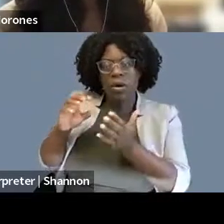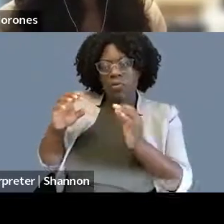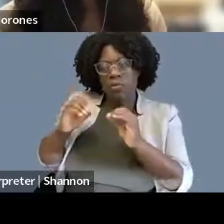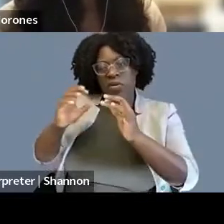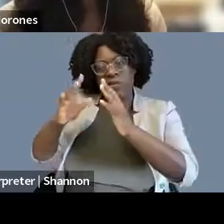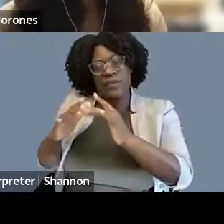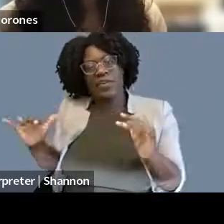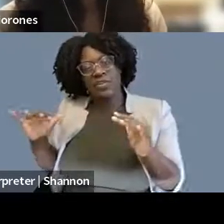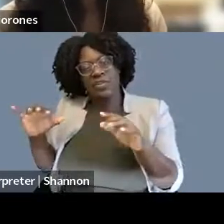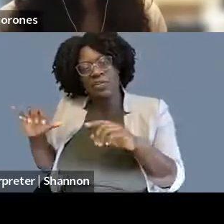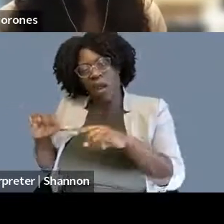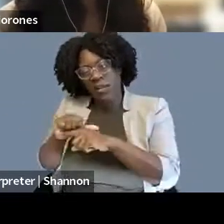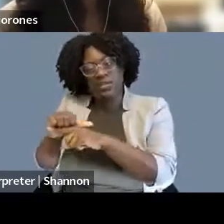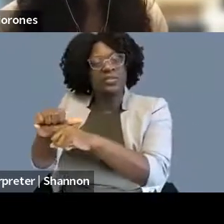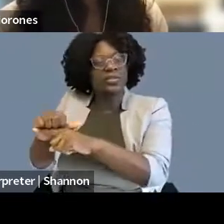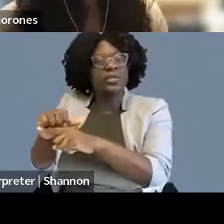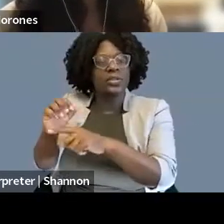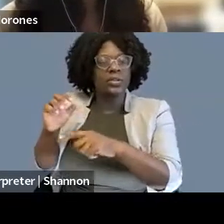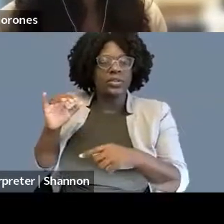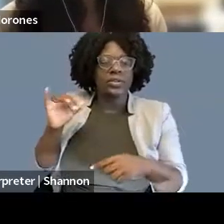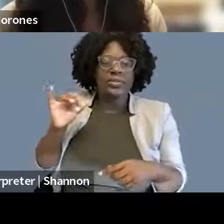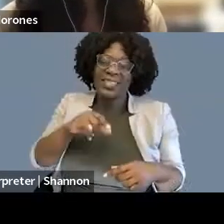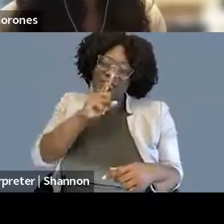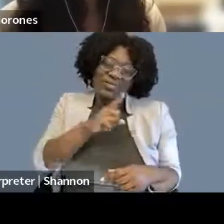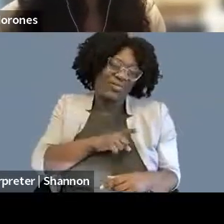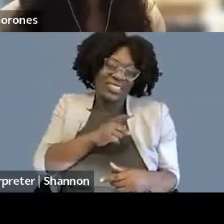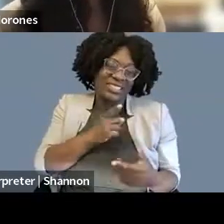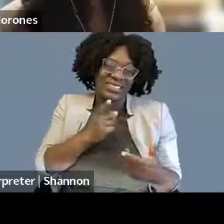And it's nice to see a more diverse group of people too practicing First Amendment law.